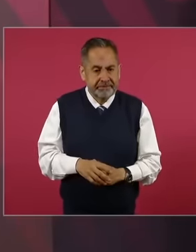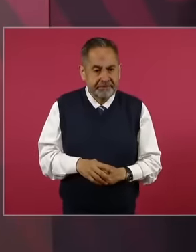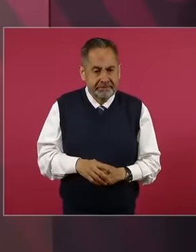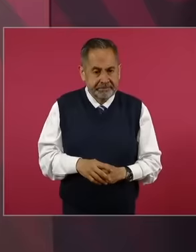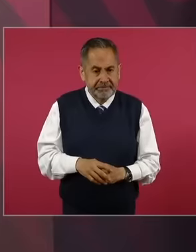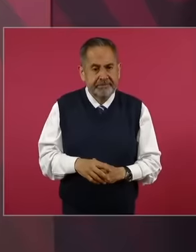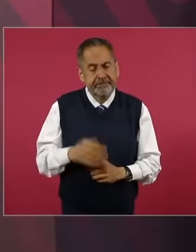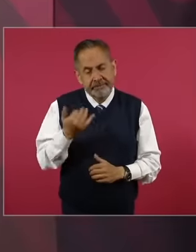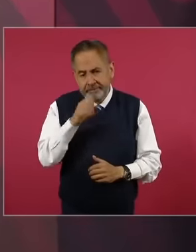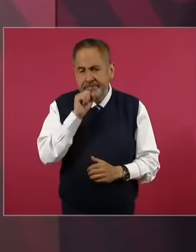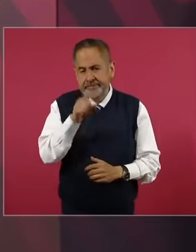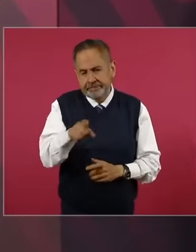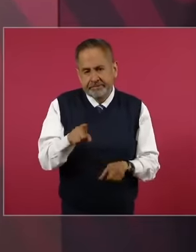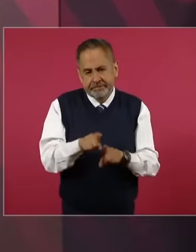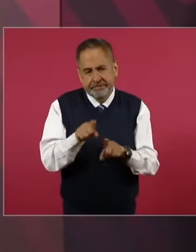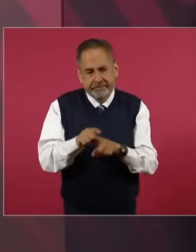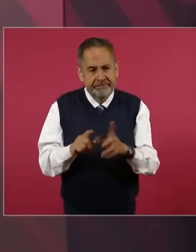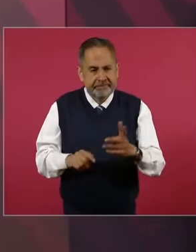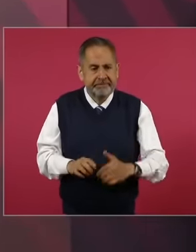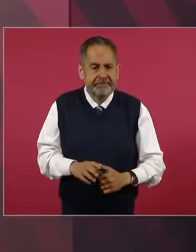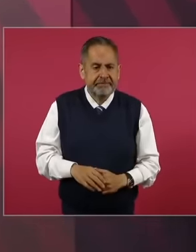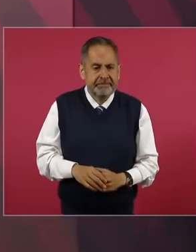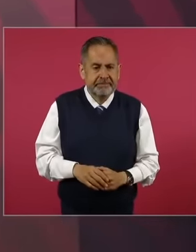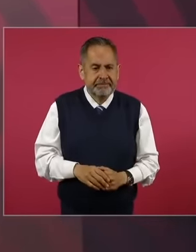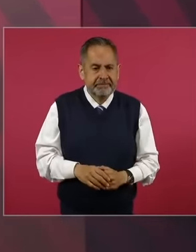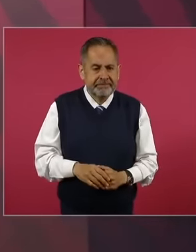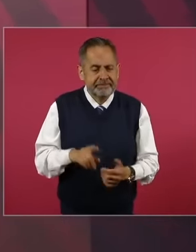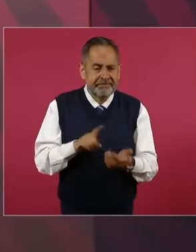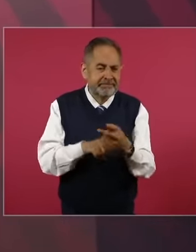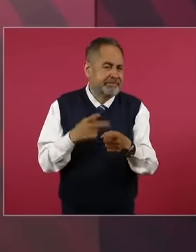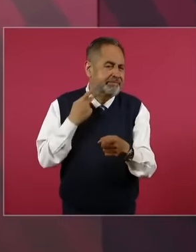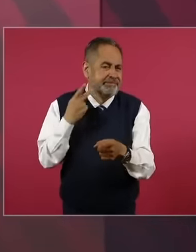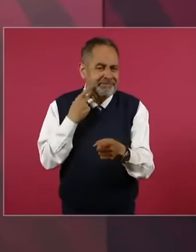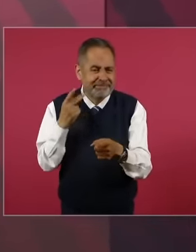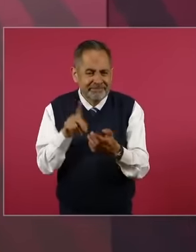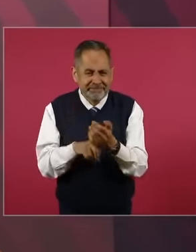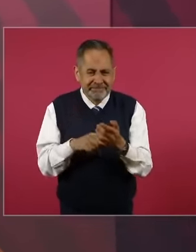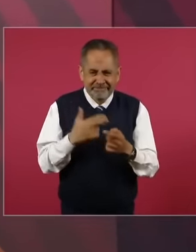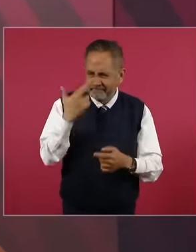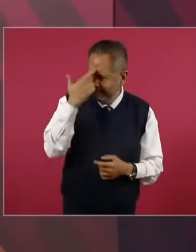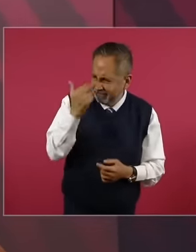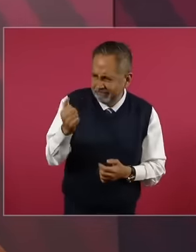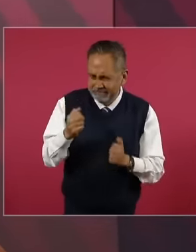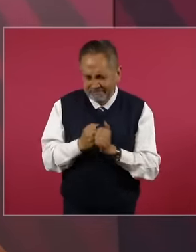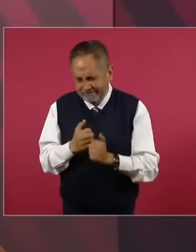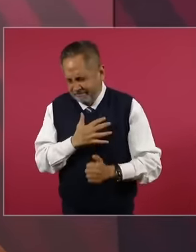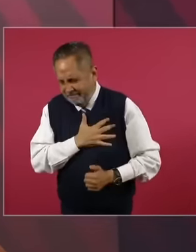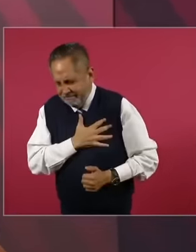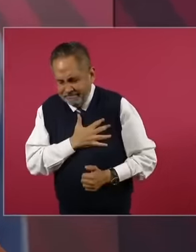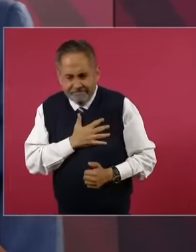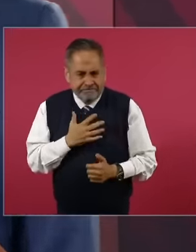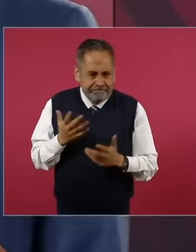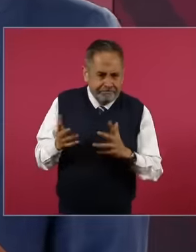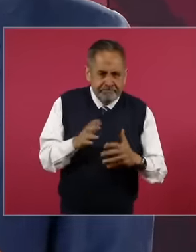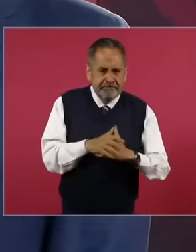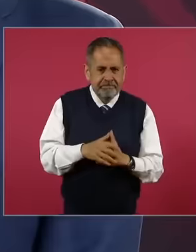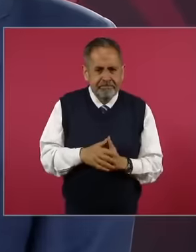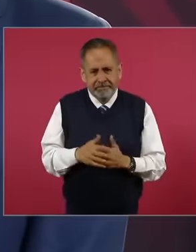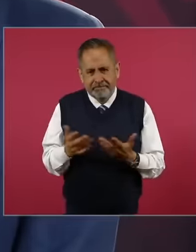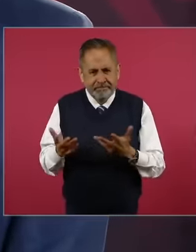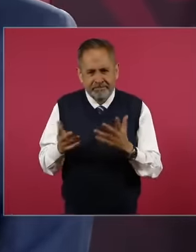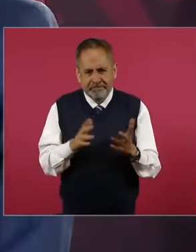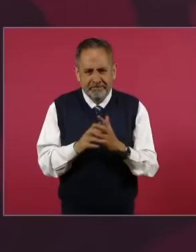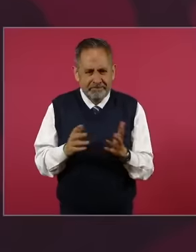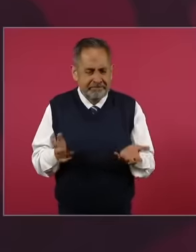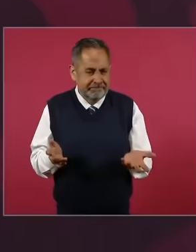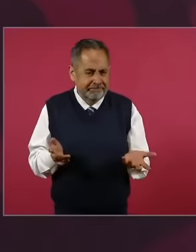too no because politics is reason and passion , important